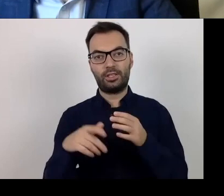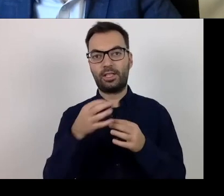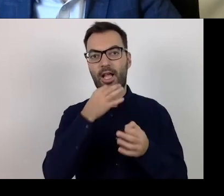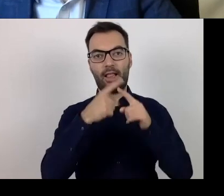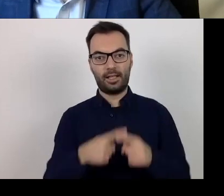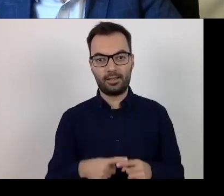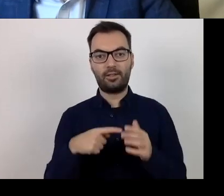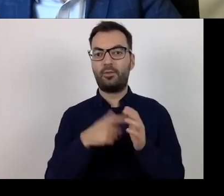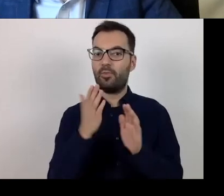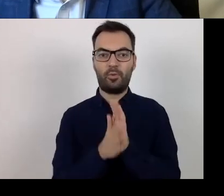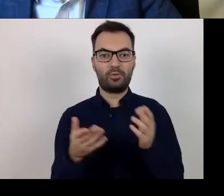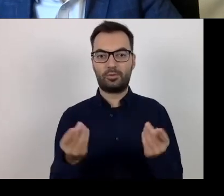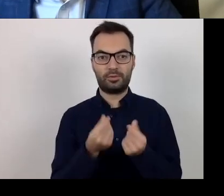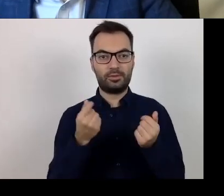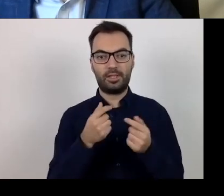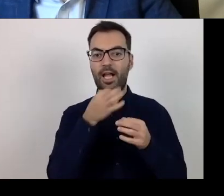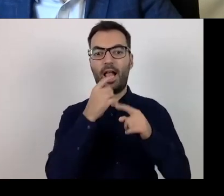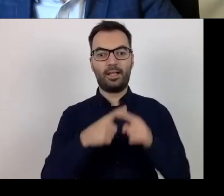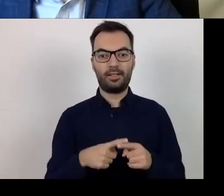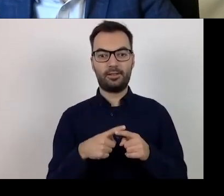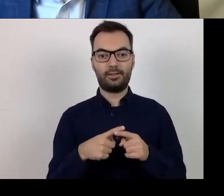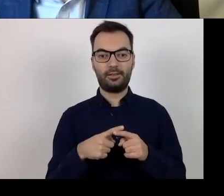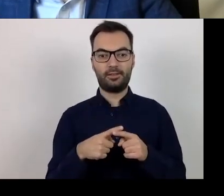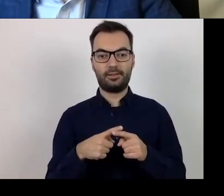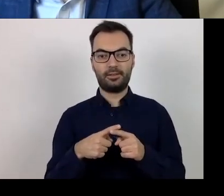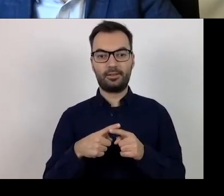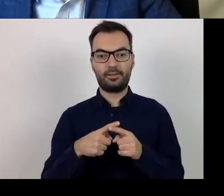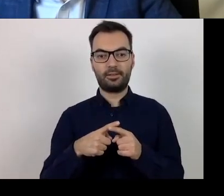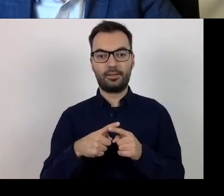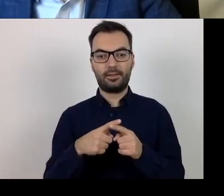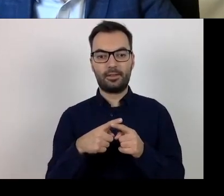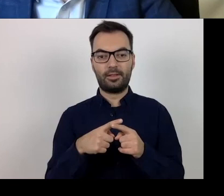which indicates that you do have the necessary knowledge.